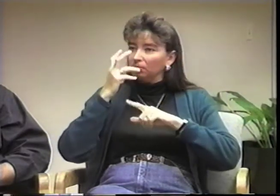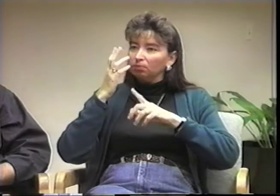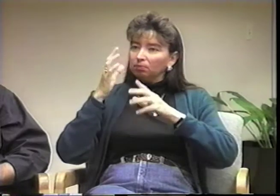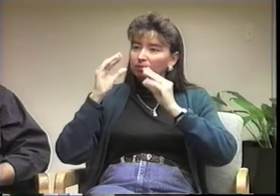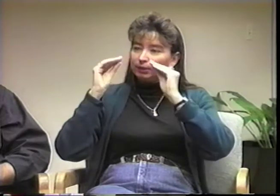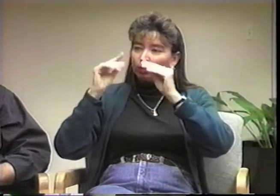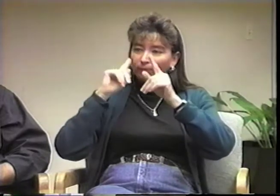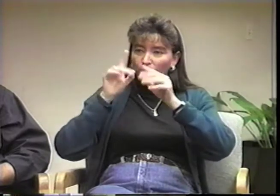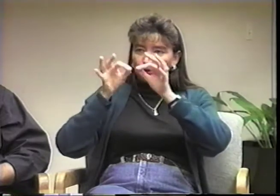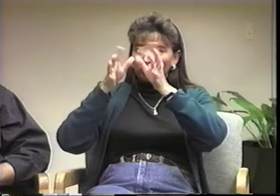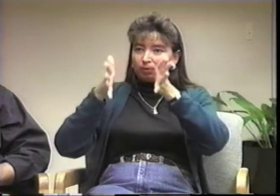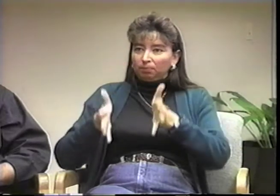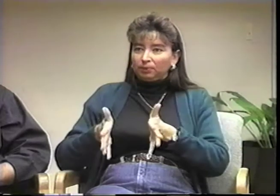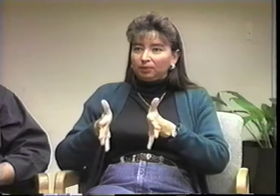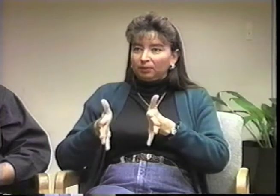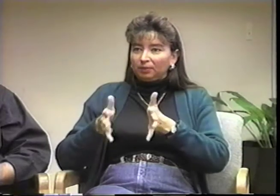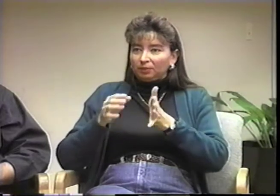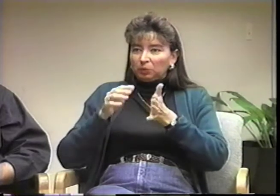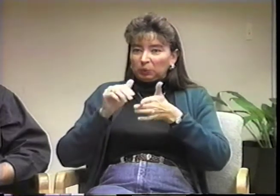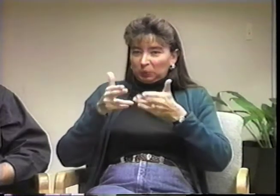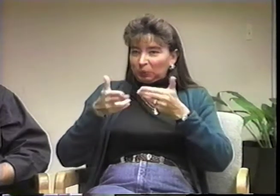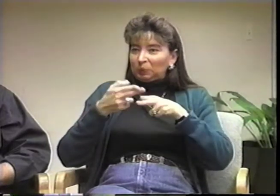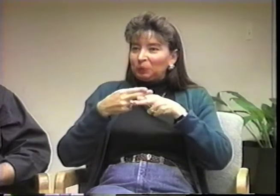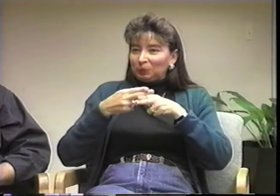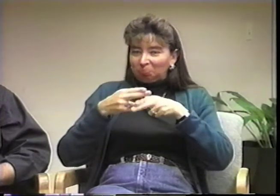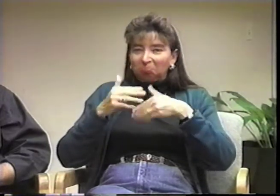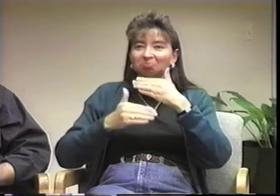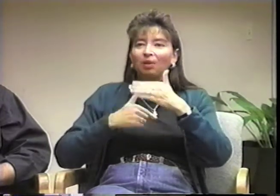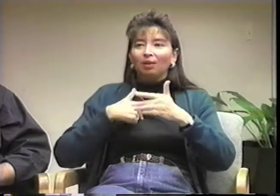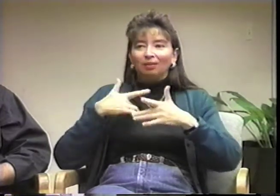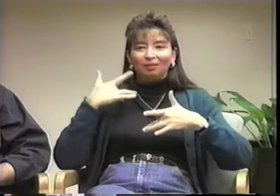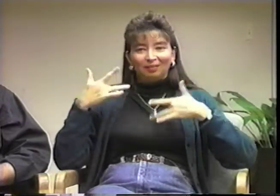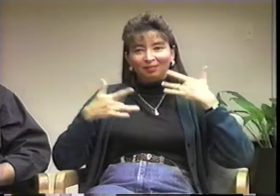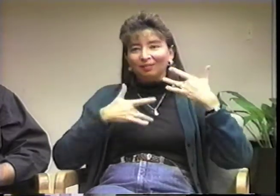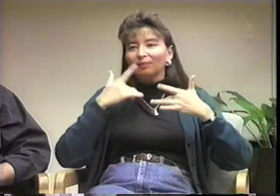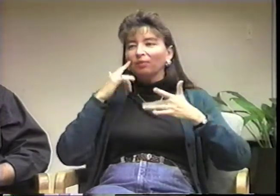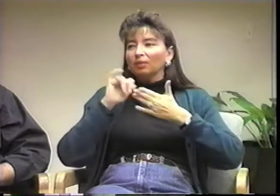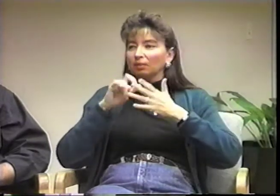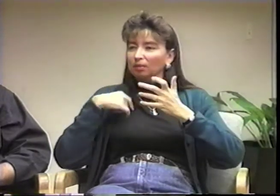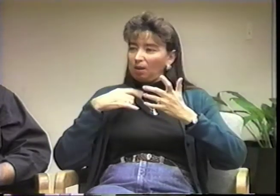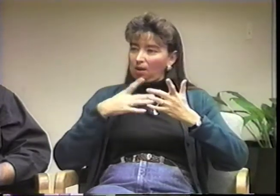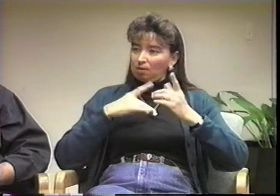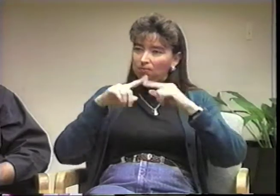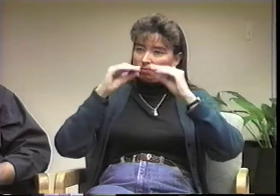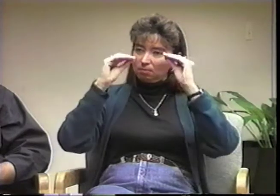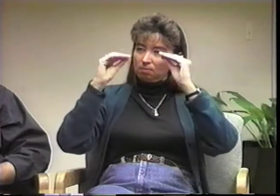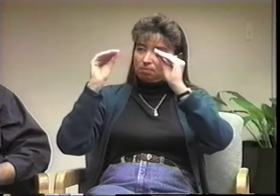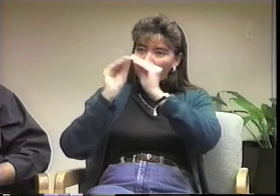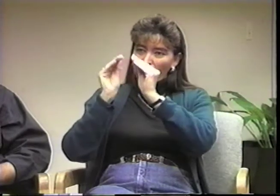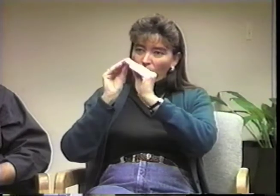at TVI, St. Paul Technical College that focuses on interpreting for DeafBlind consumers.